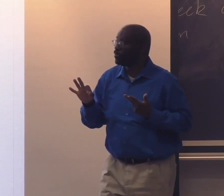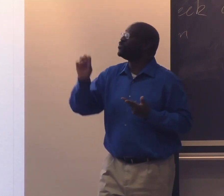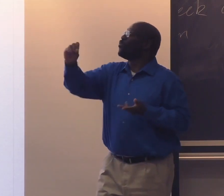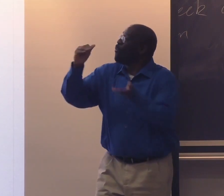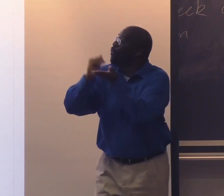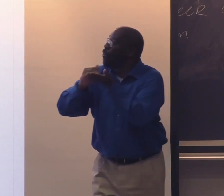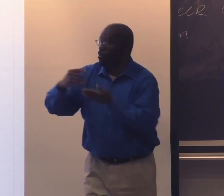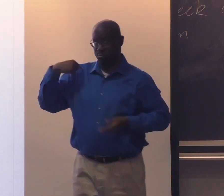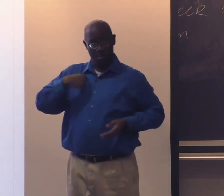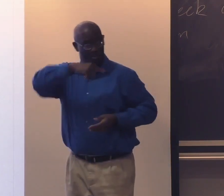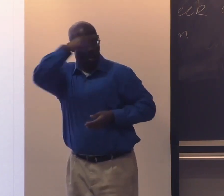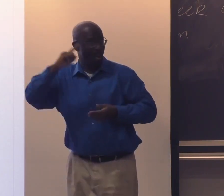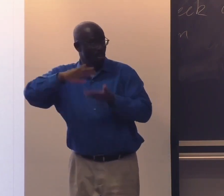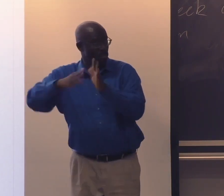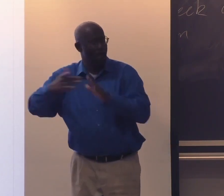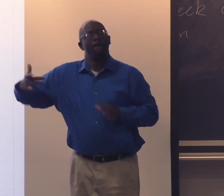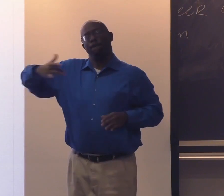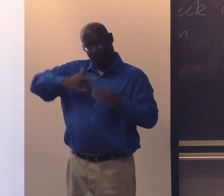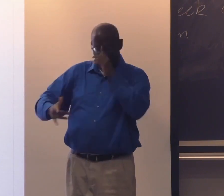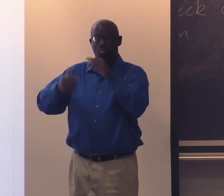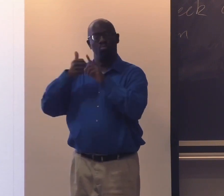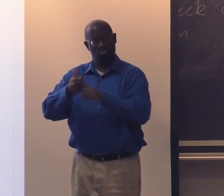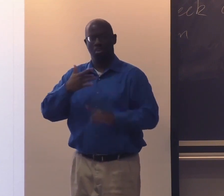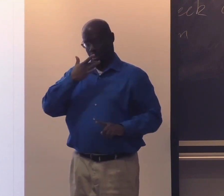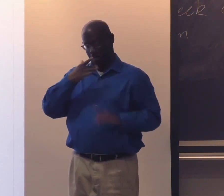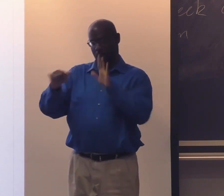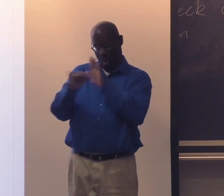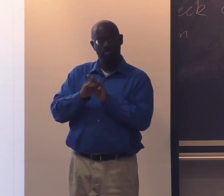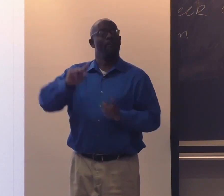comes to the forefront. And oftentimes the Black deaf community